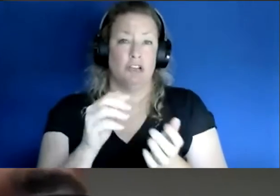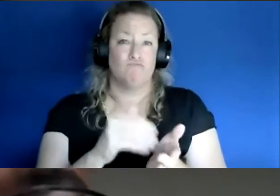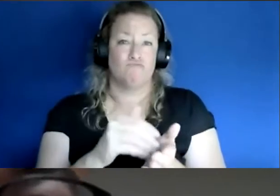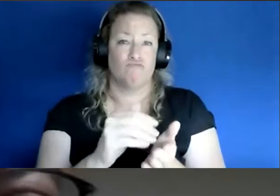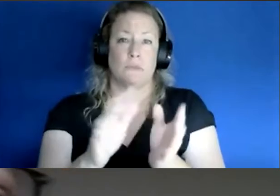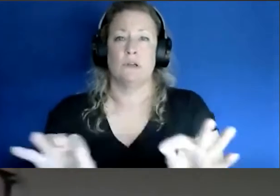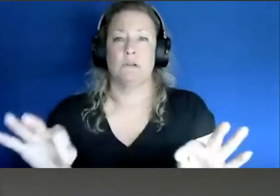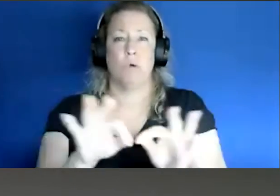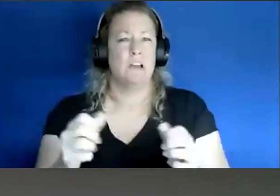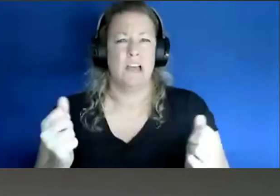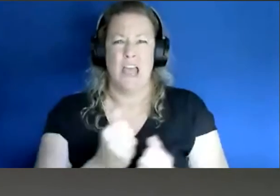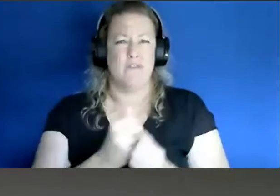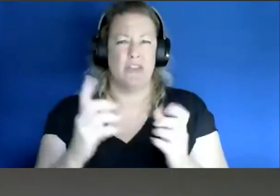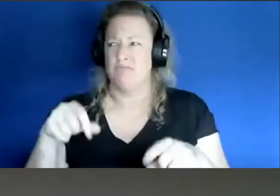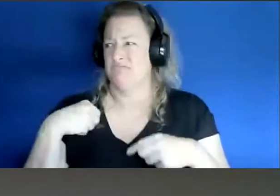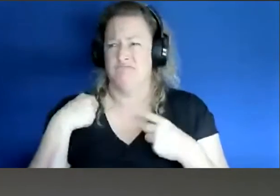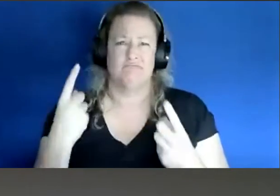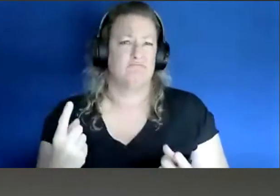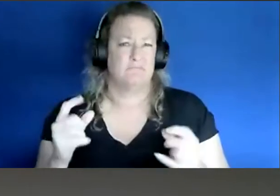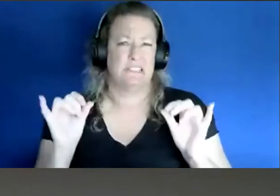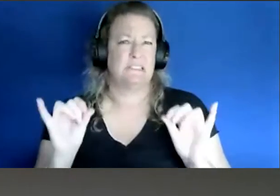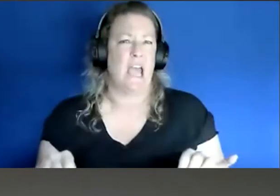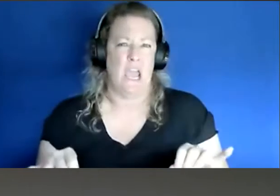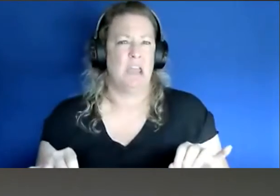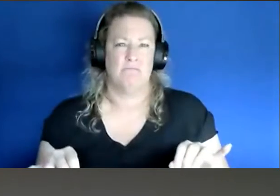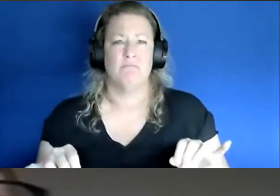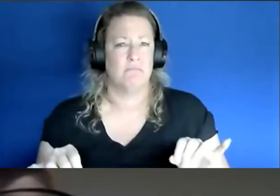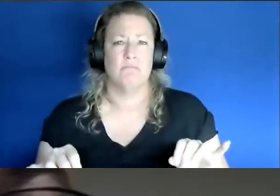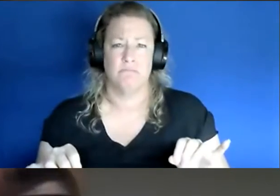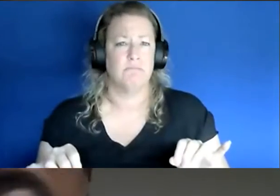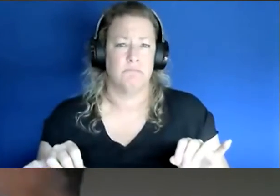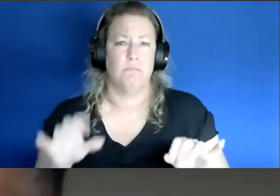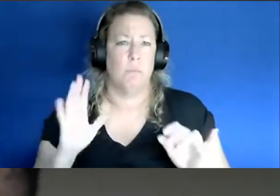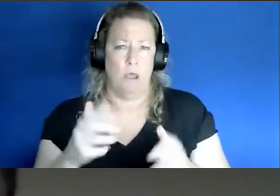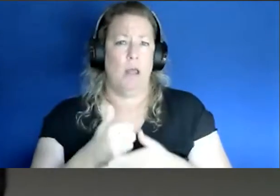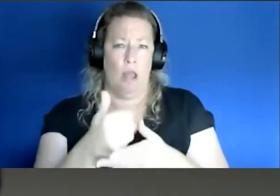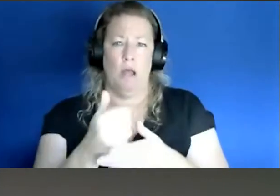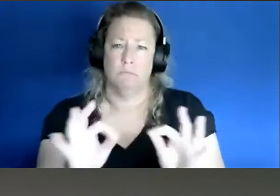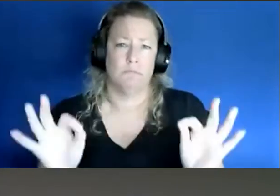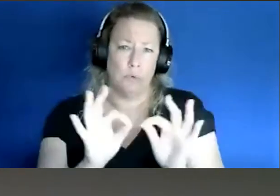things that we've done for the last few months we think are extremely important, you know. Another